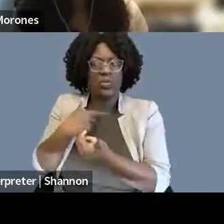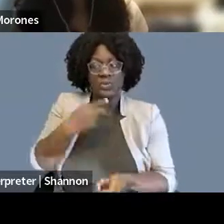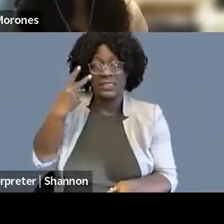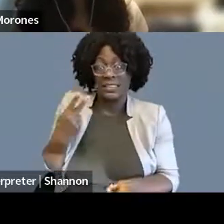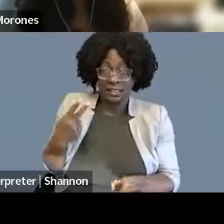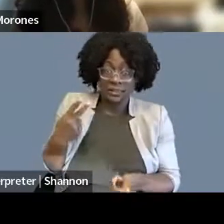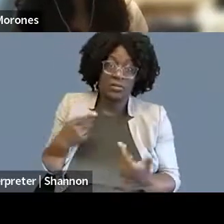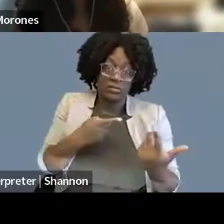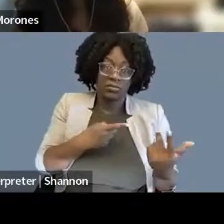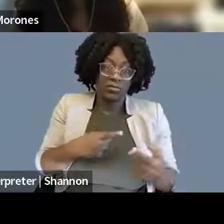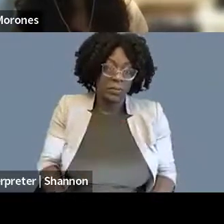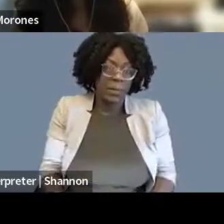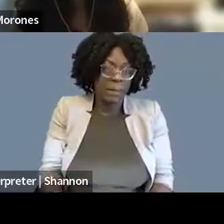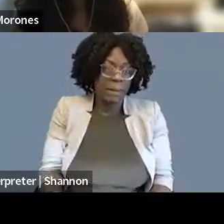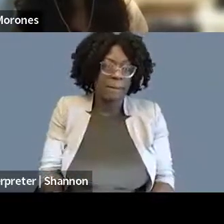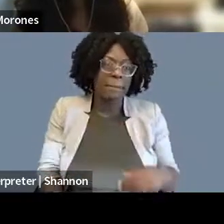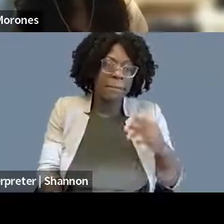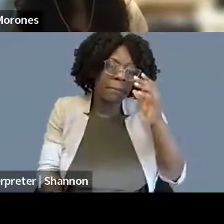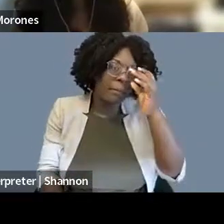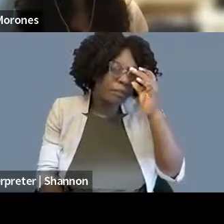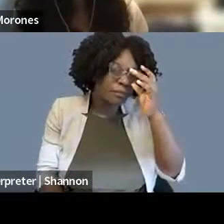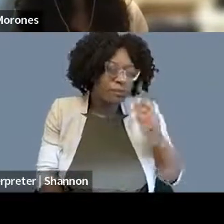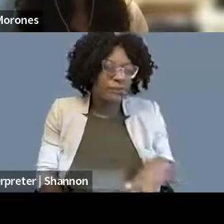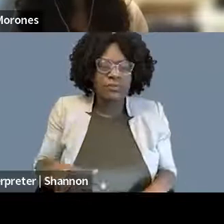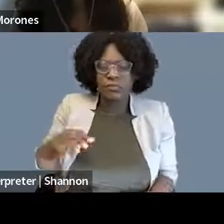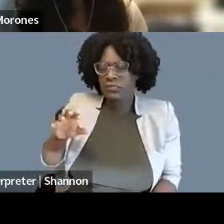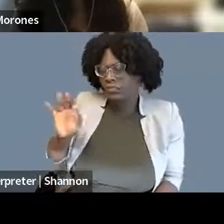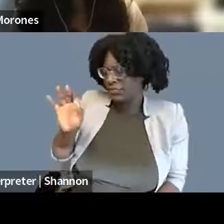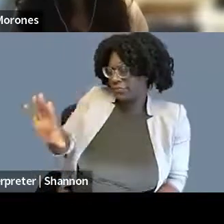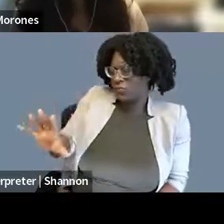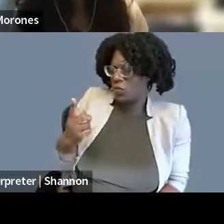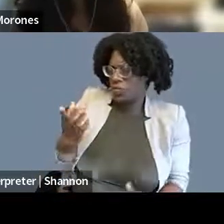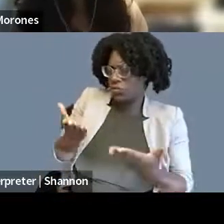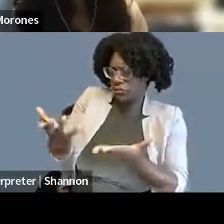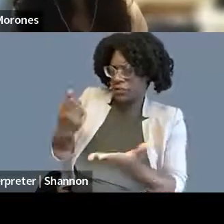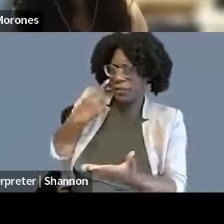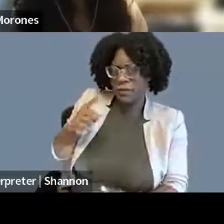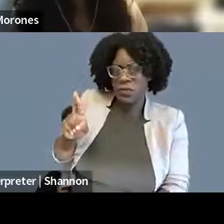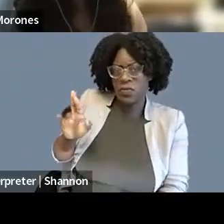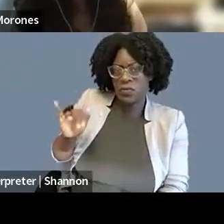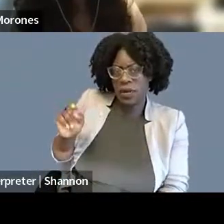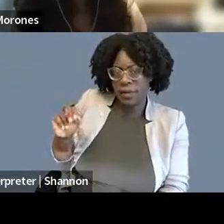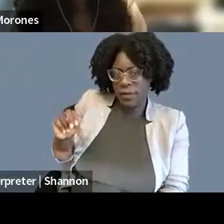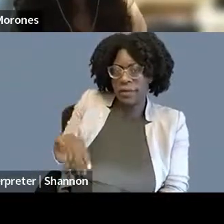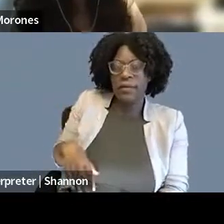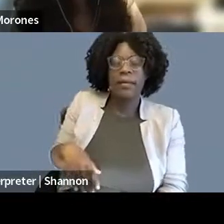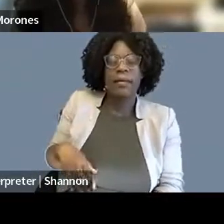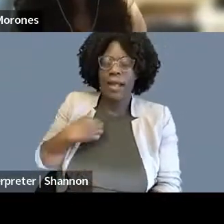I'm gonna jump in with one suggestion of my own for Ryan, which is something I wish someone had told me when I was in law school.